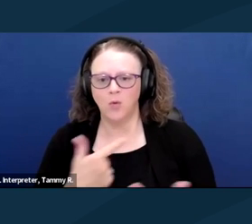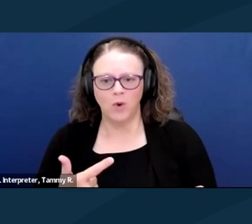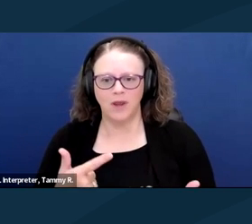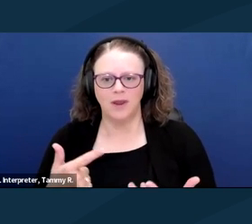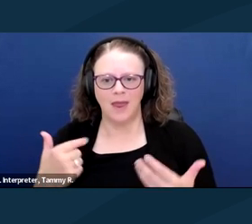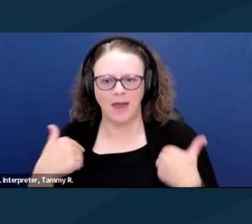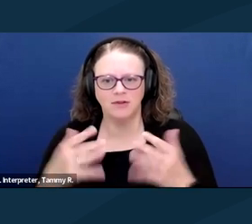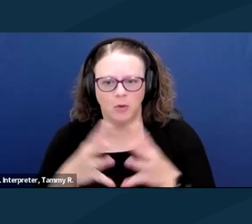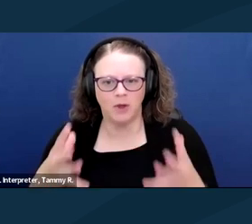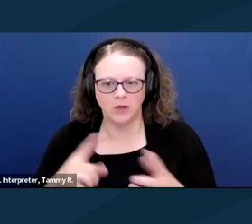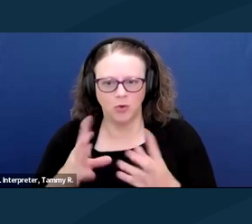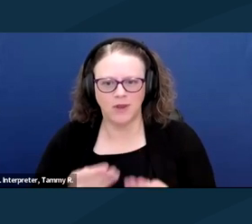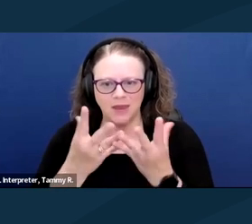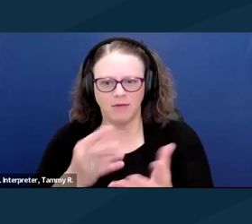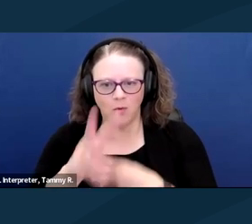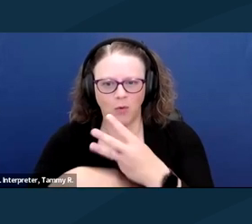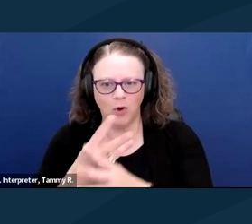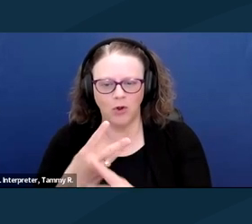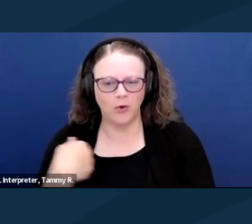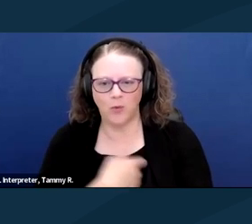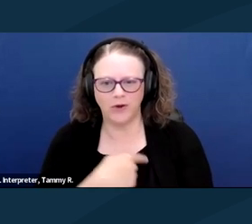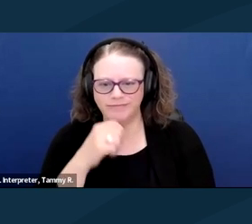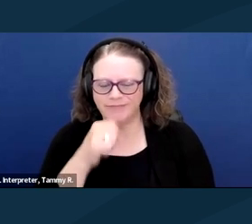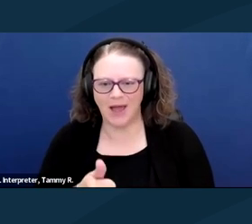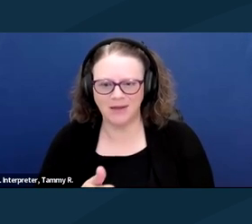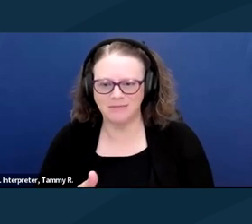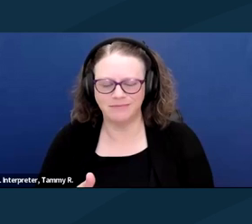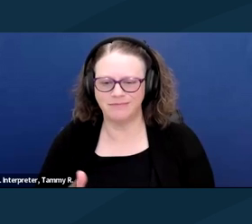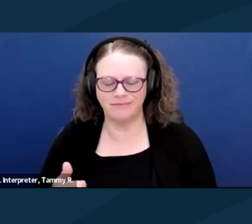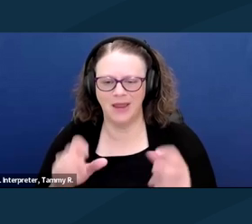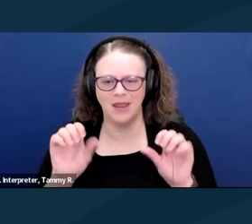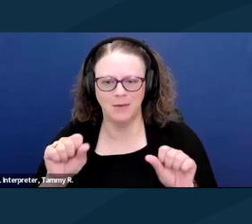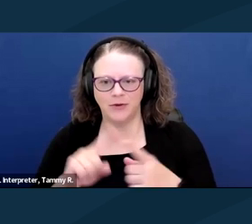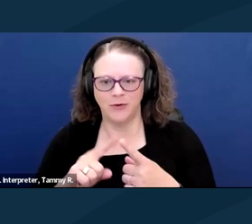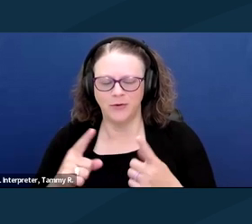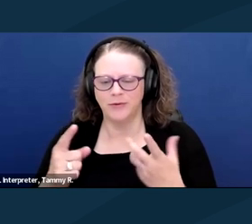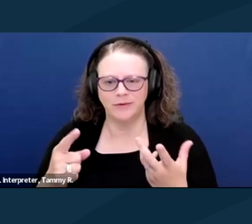and we keep underestimating disabled folks. I'm tired of being used as inspiration,